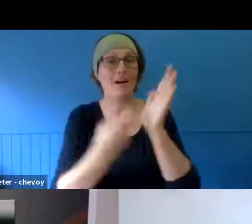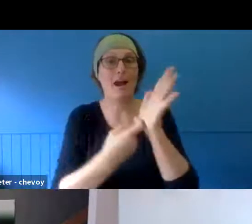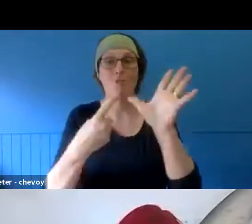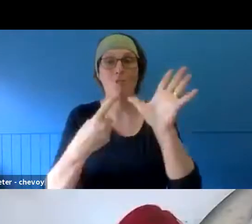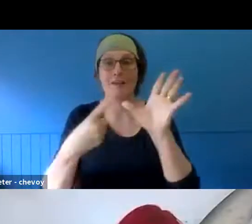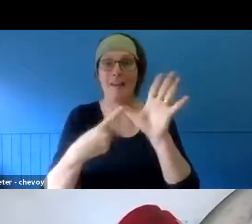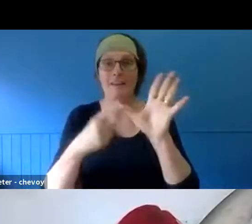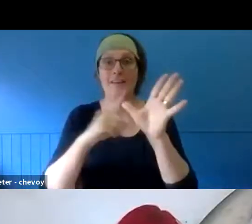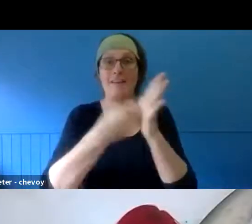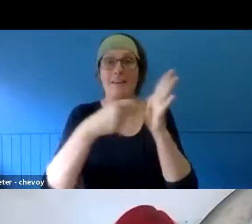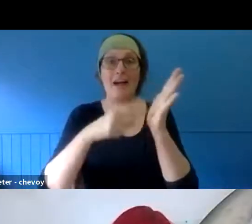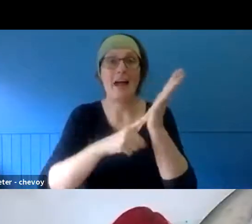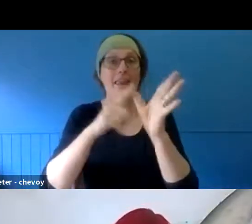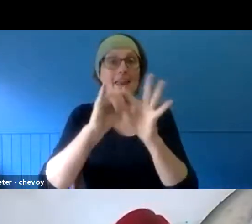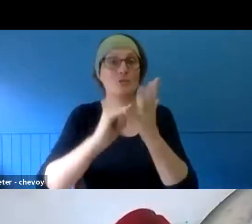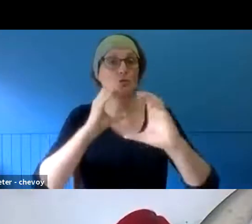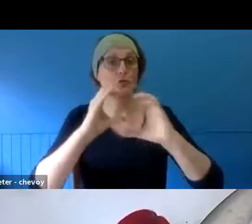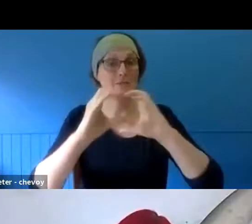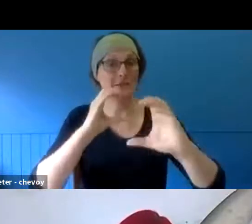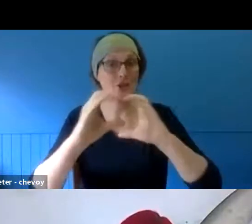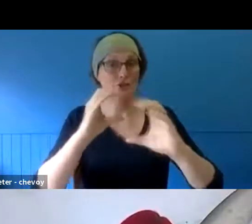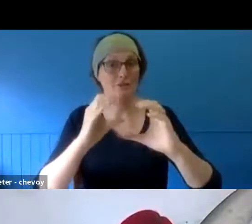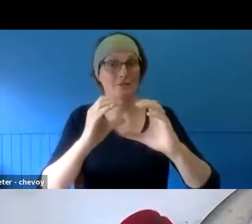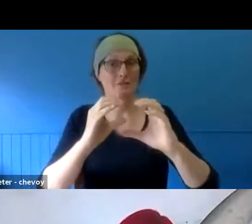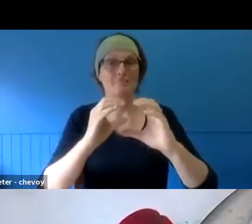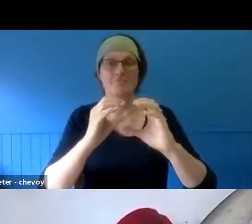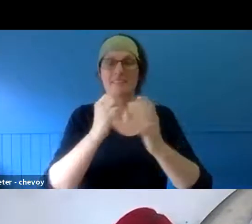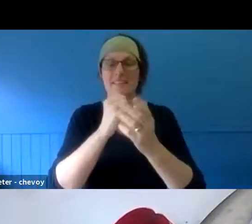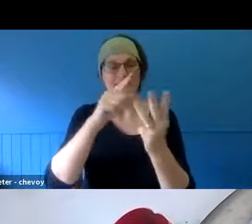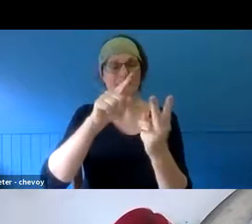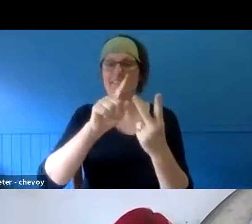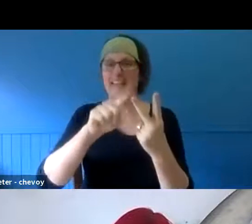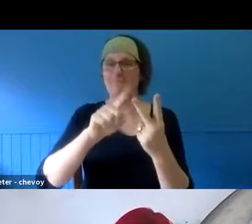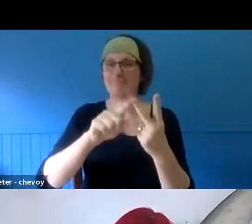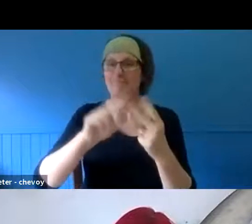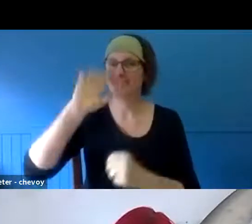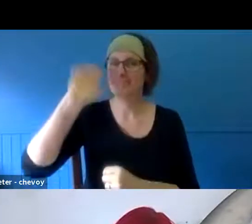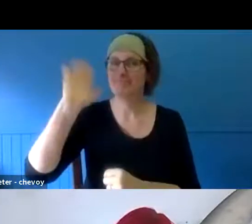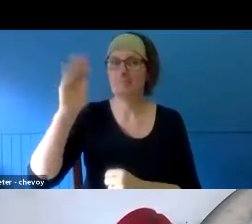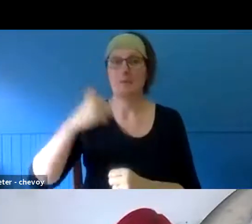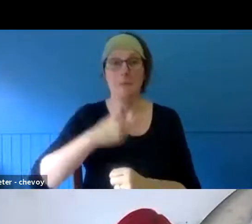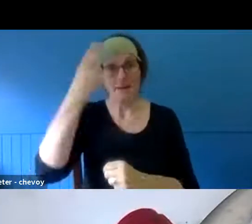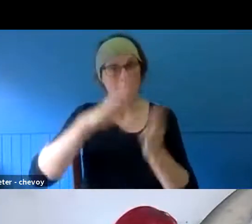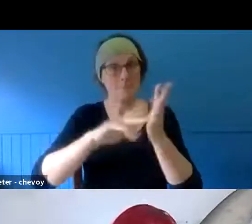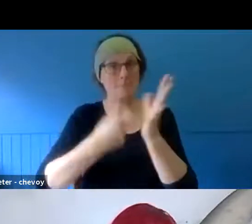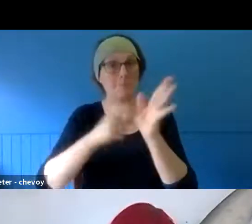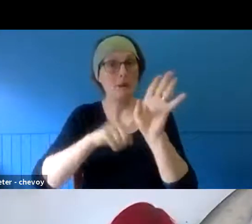Session No. 2. My name is Mary Jane Warfield, the regional funds manager